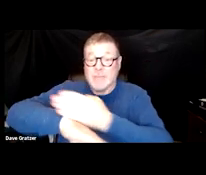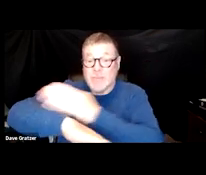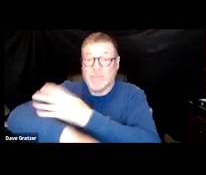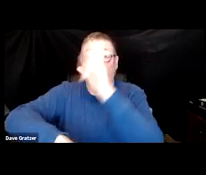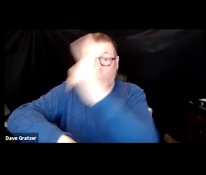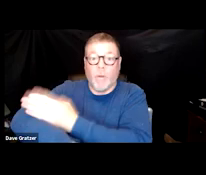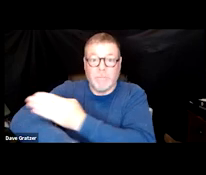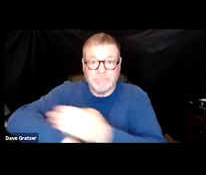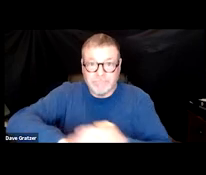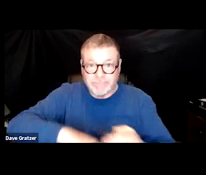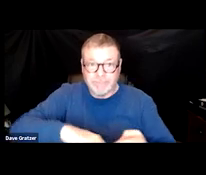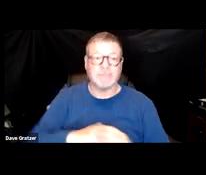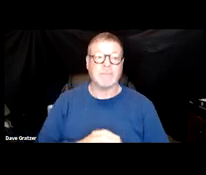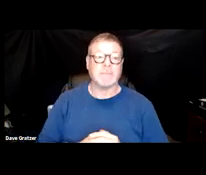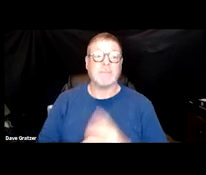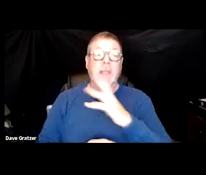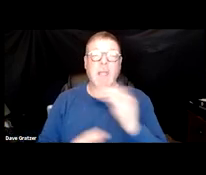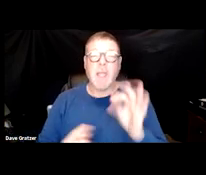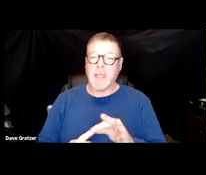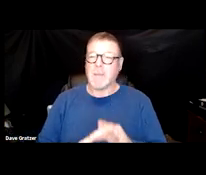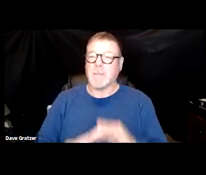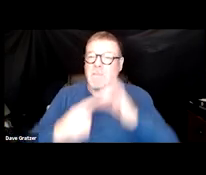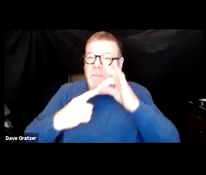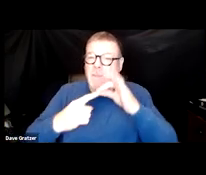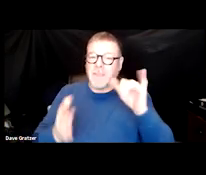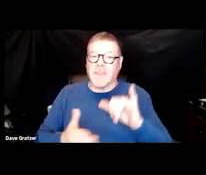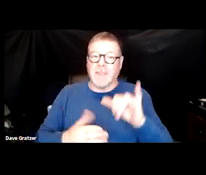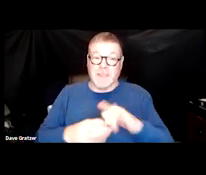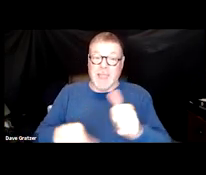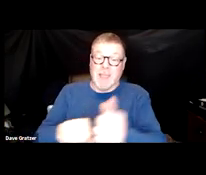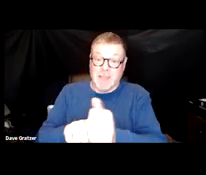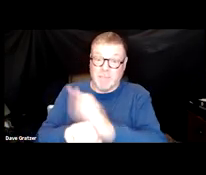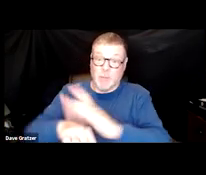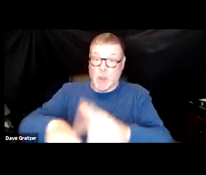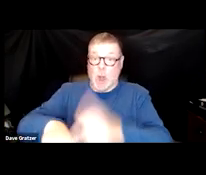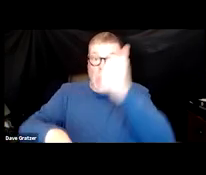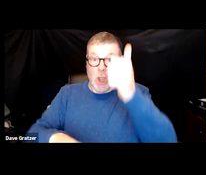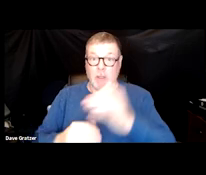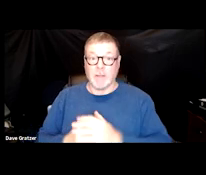and in particular, the thing that makes long COVID different than chronic fatigue